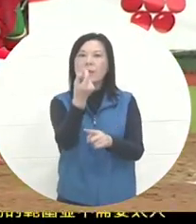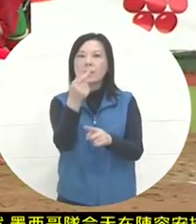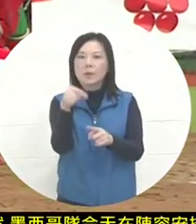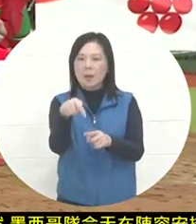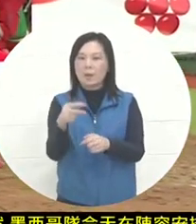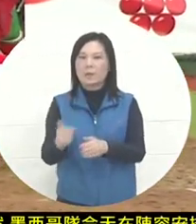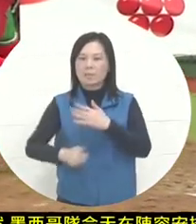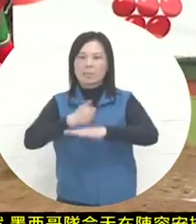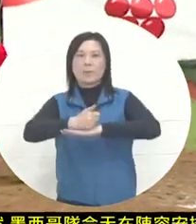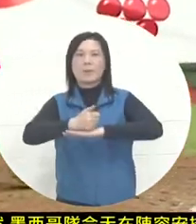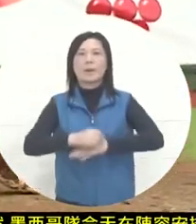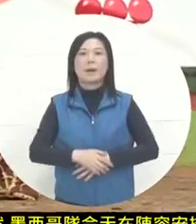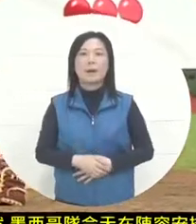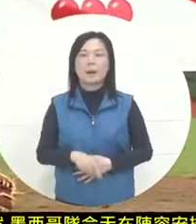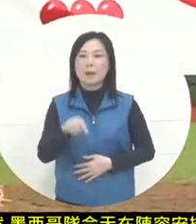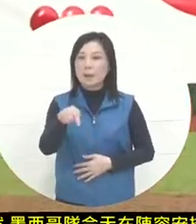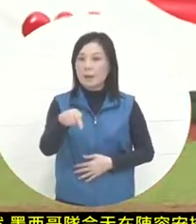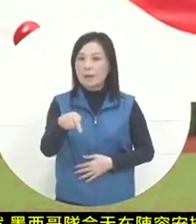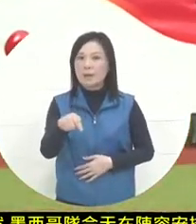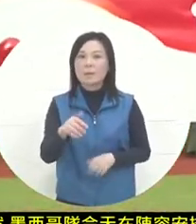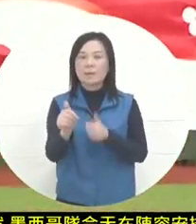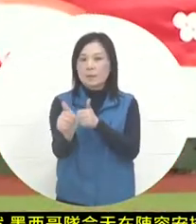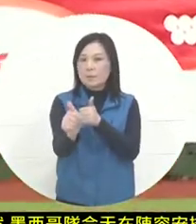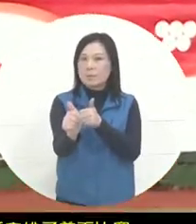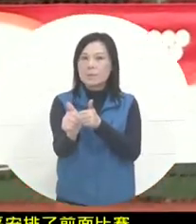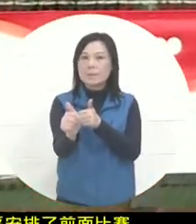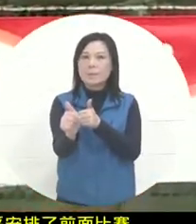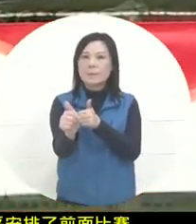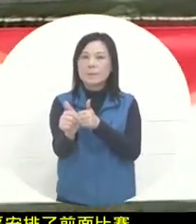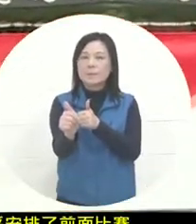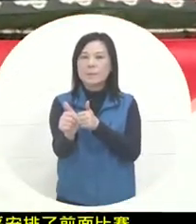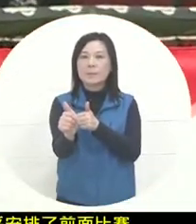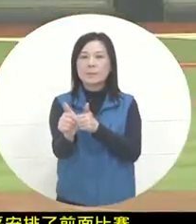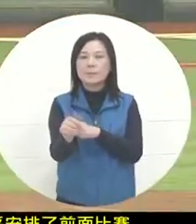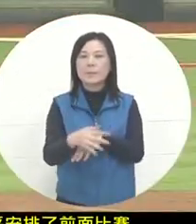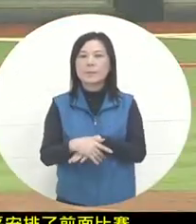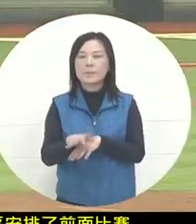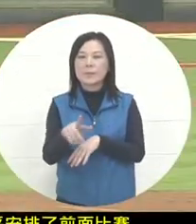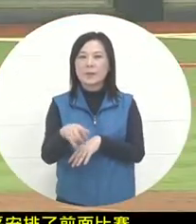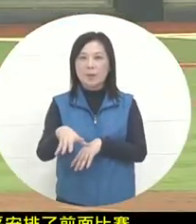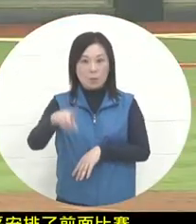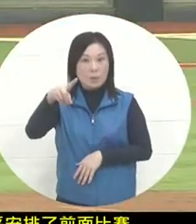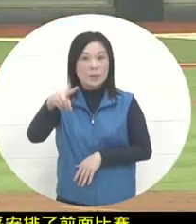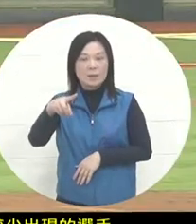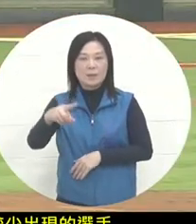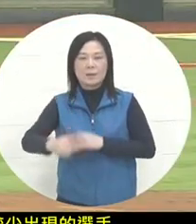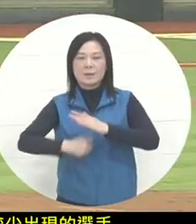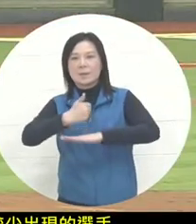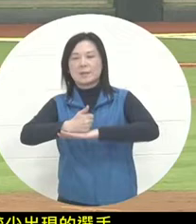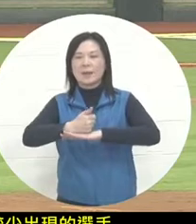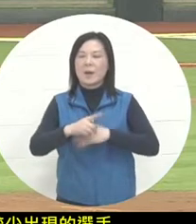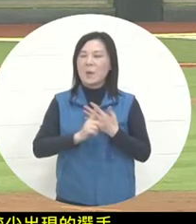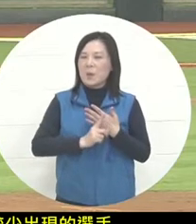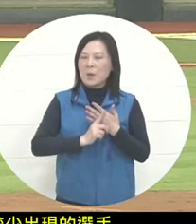. Maybe in such a game, some of the players may be a little nervous for the first time.